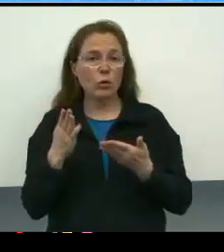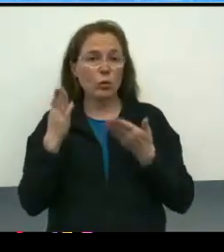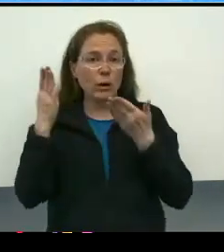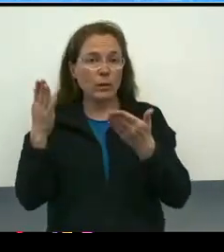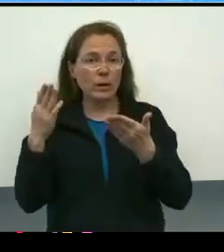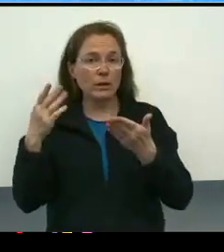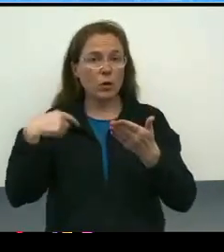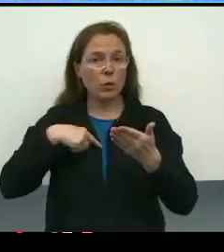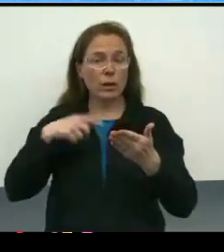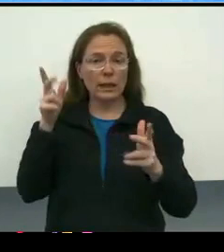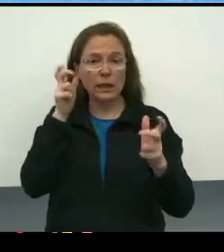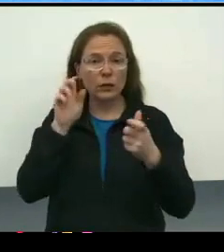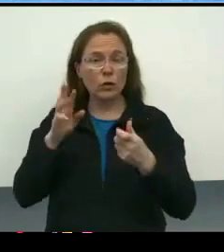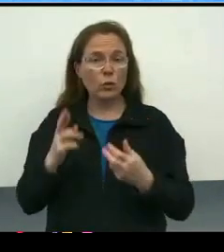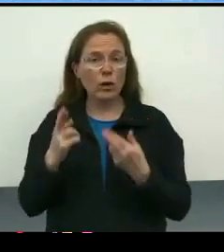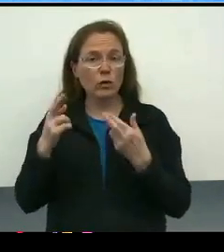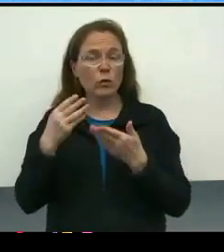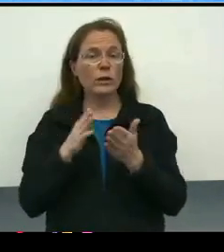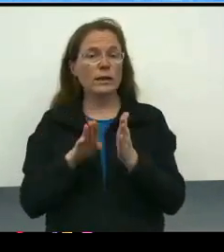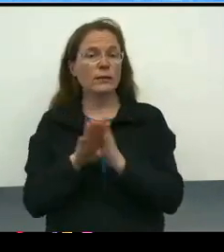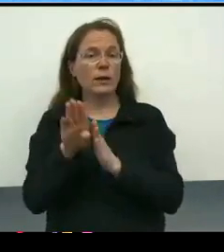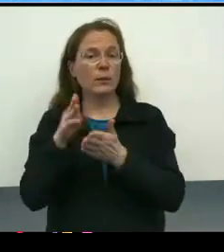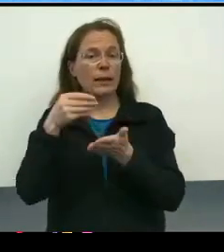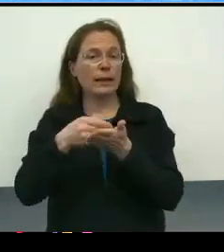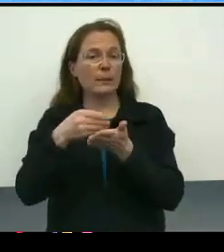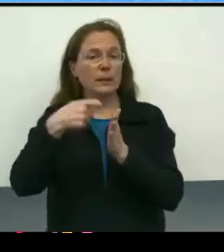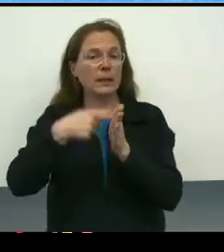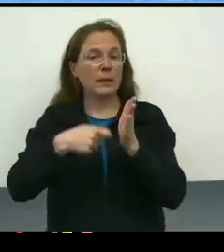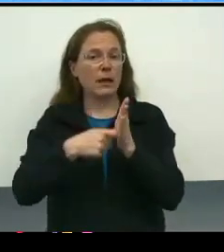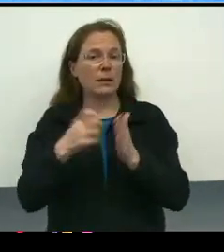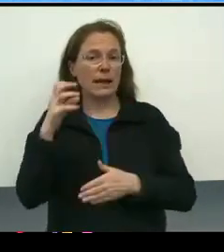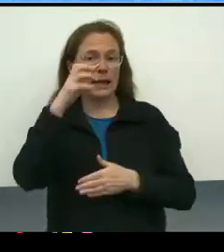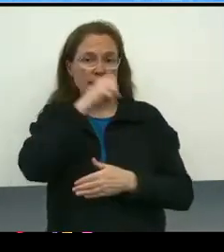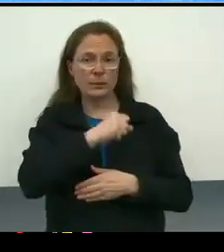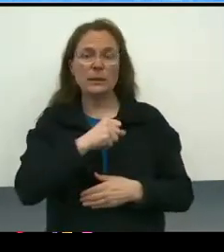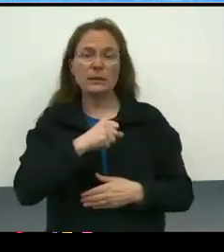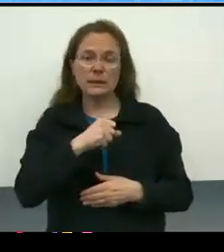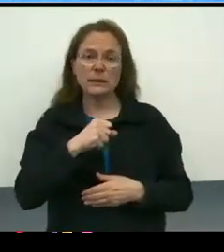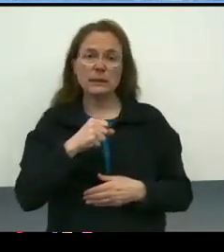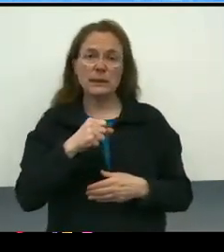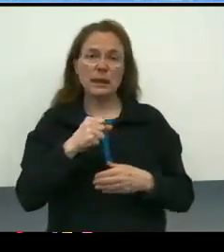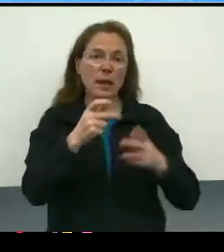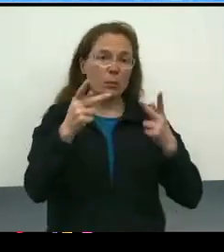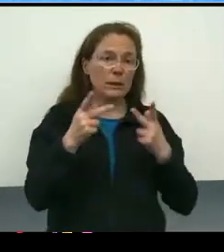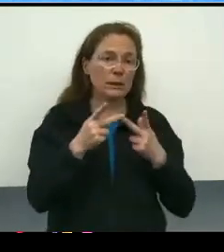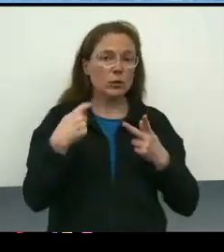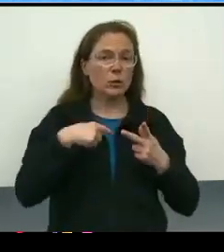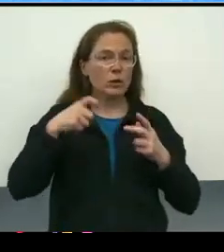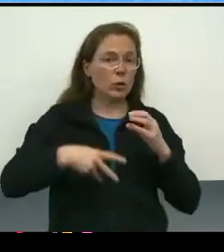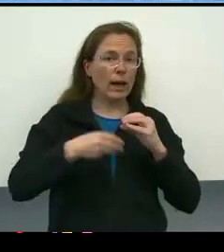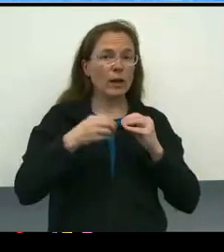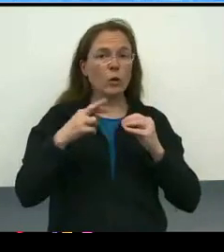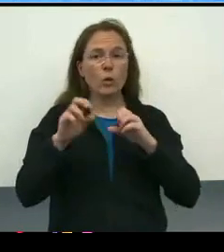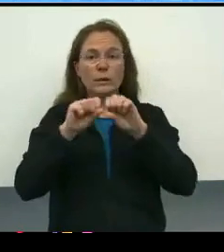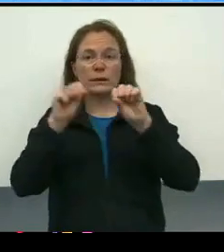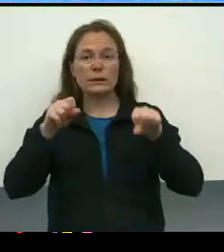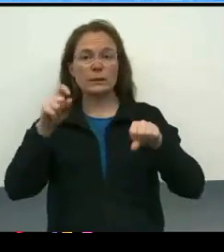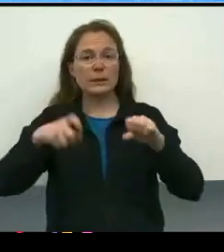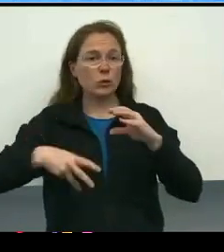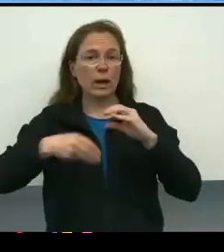we're developing budget estimates for the cost, whether they are positions that we need to add or systems that we need to add.